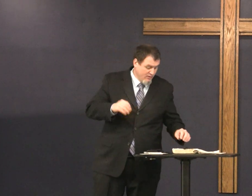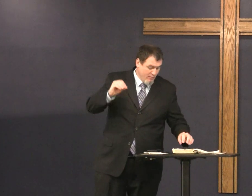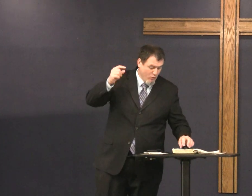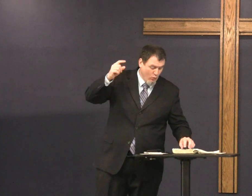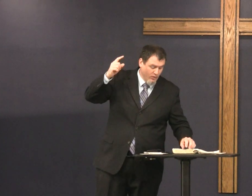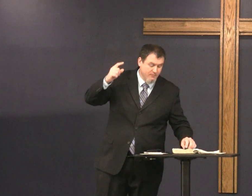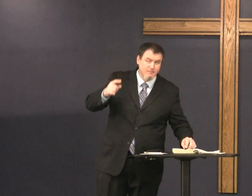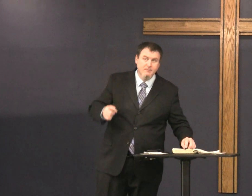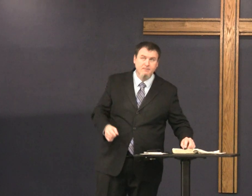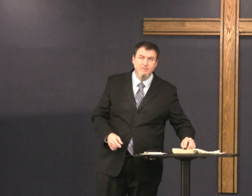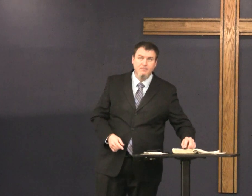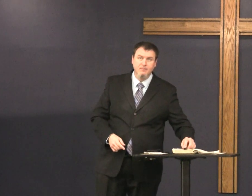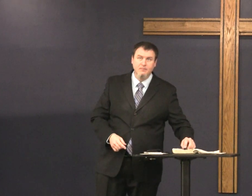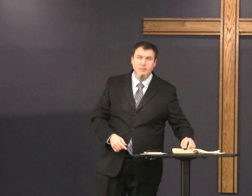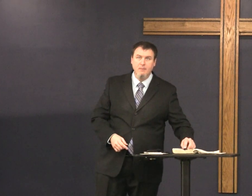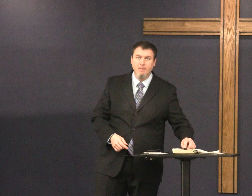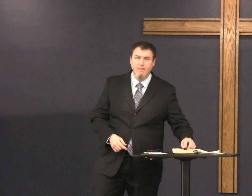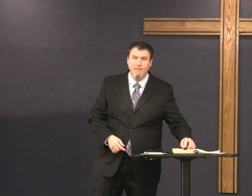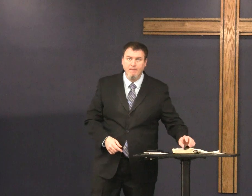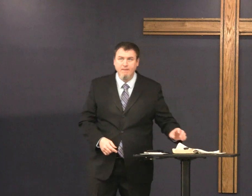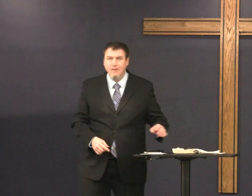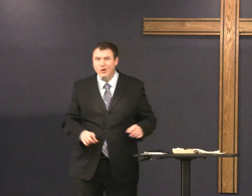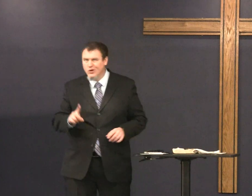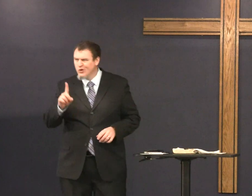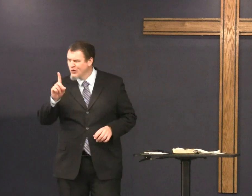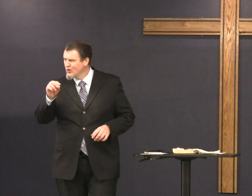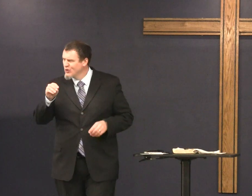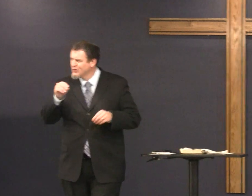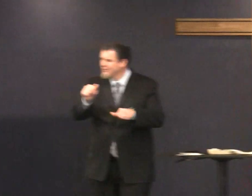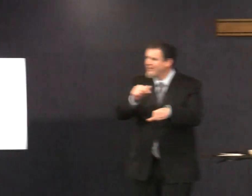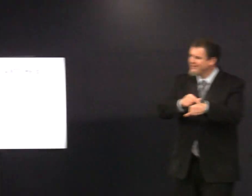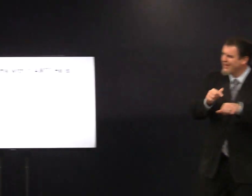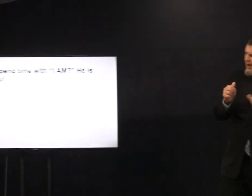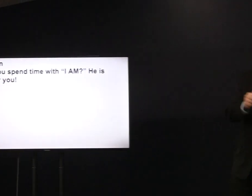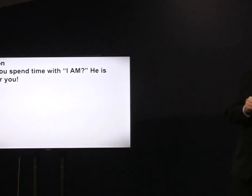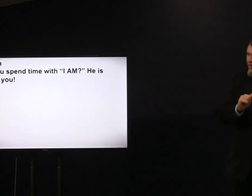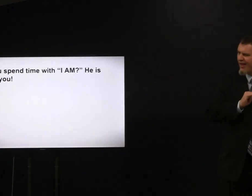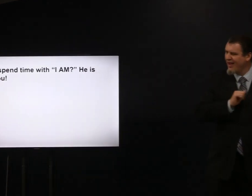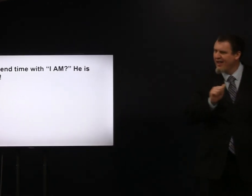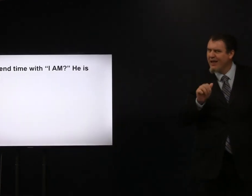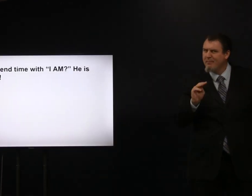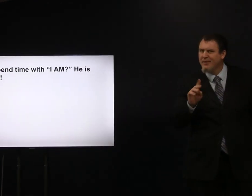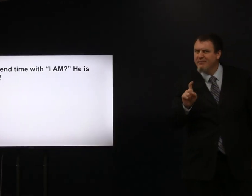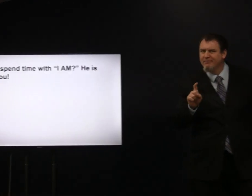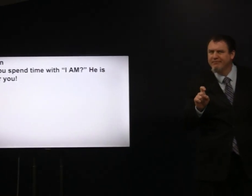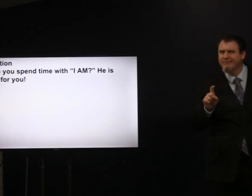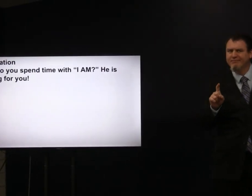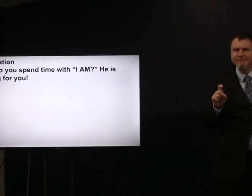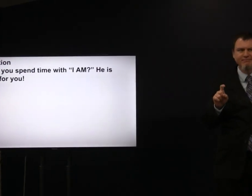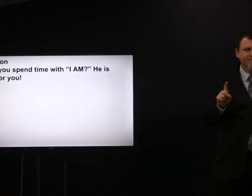and there are several things that apply to us today do you spend time with I am